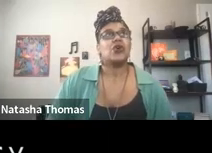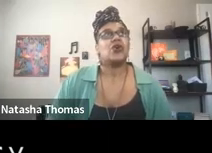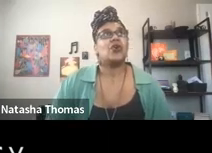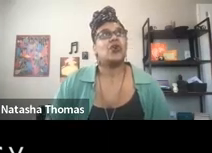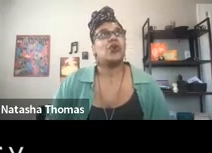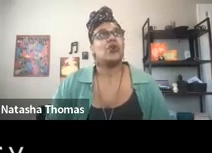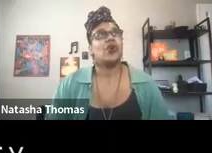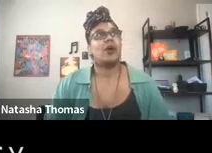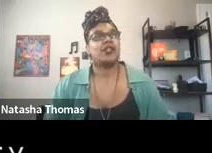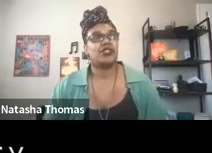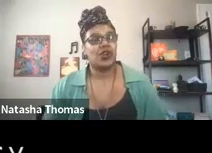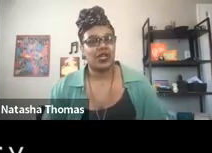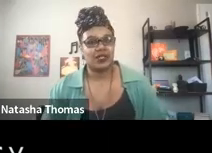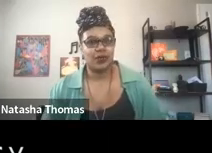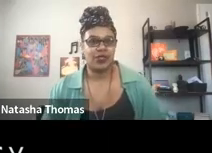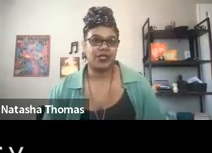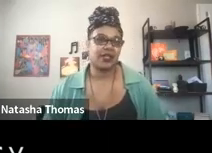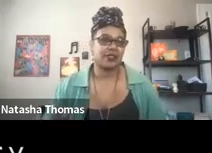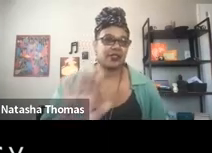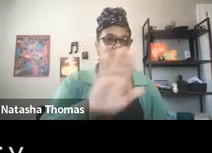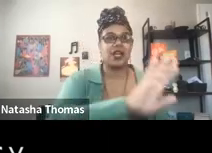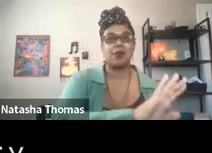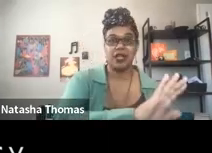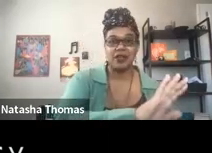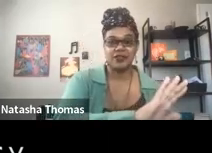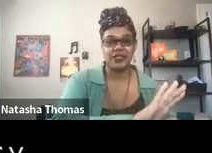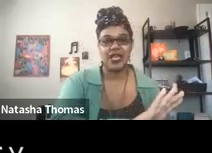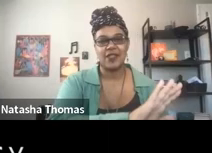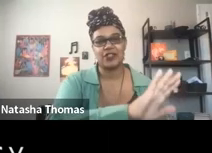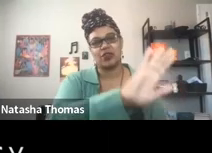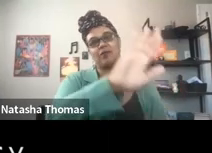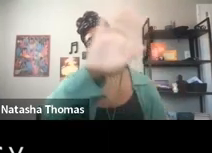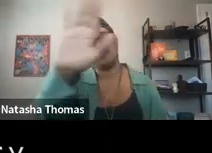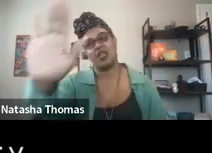So, I'm going to start us with the text that's on the top left and then sort of move